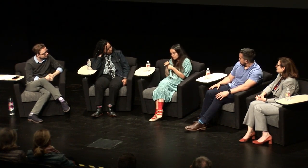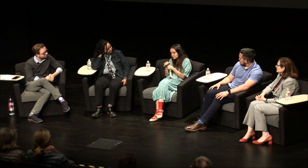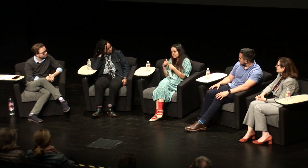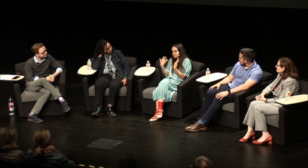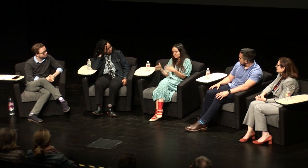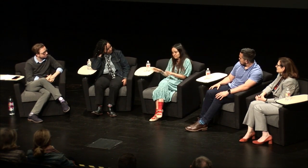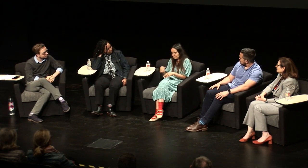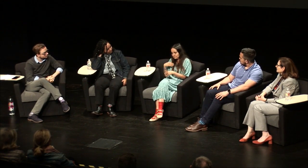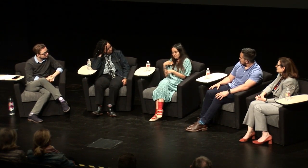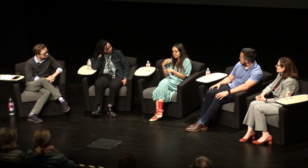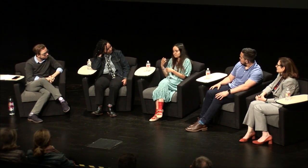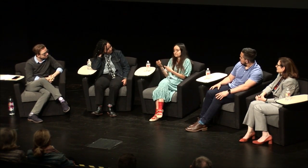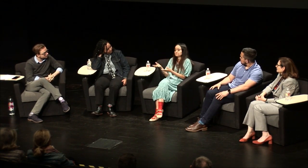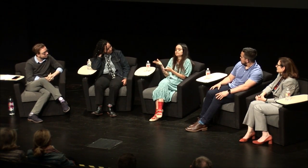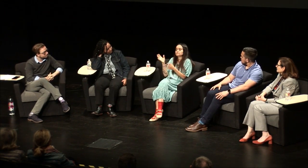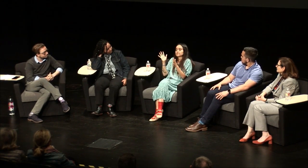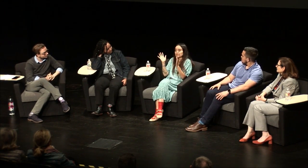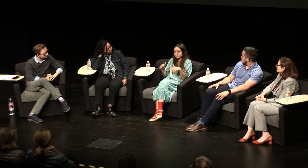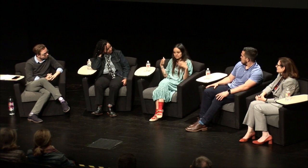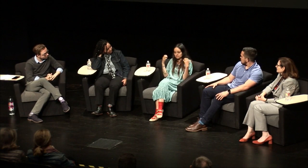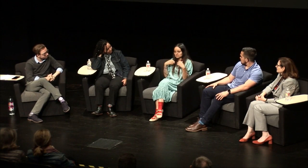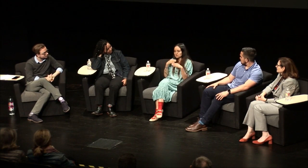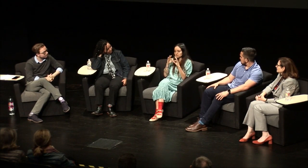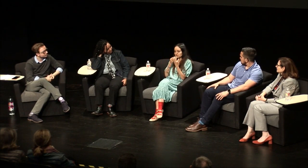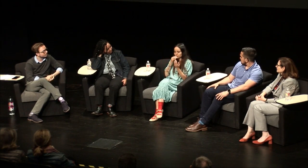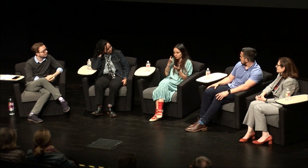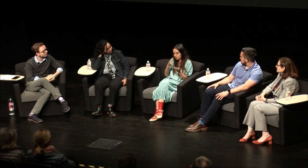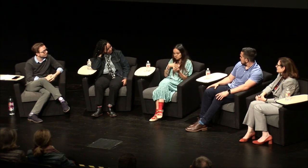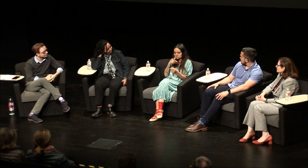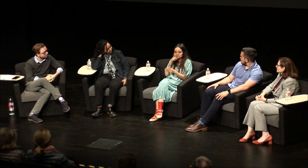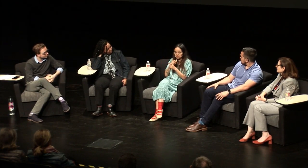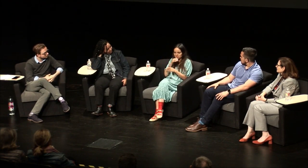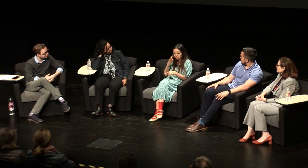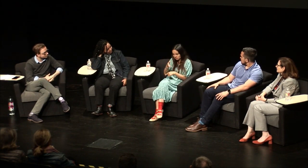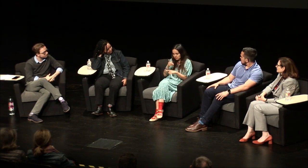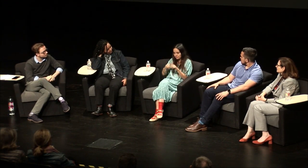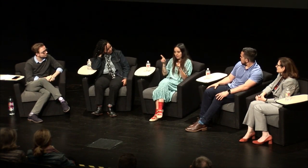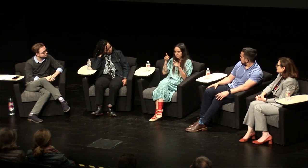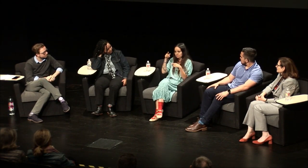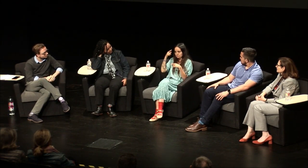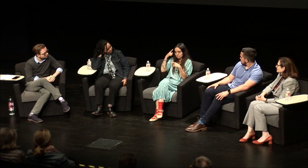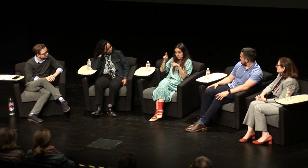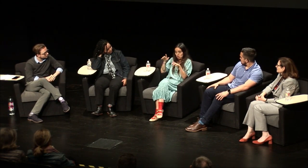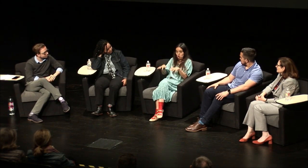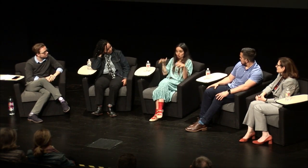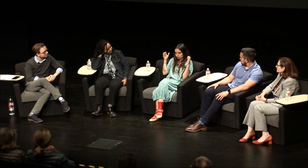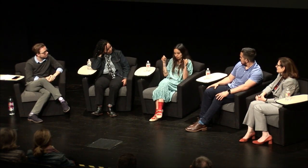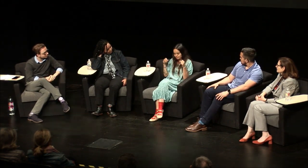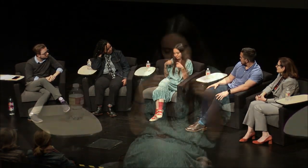did speech training and they trained us and they trained us and they trained us and they trained us and my family wasn't there my sister wasn't there but there